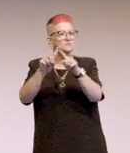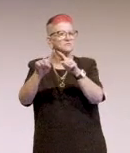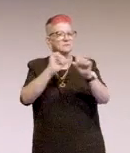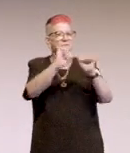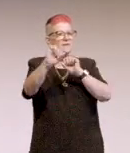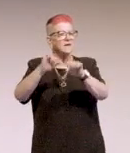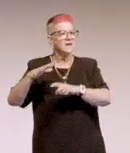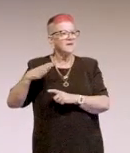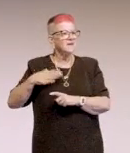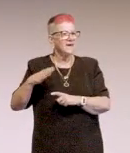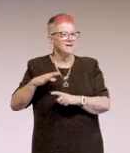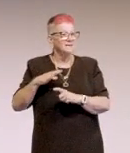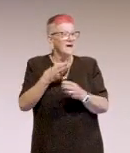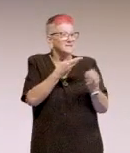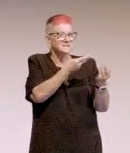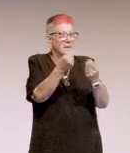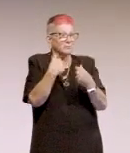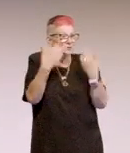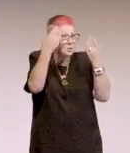that we don't know what their needs are and we don't know what we need